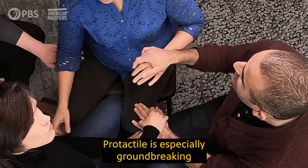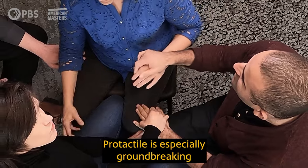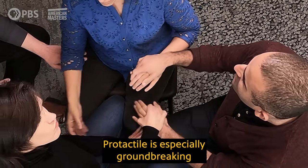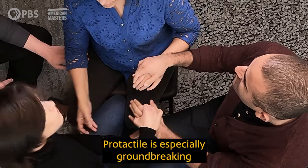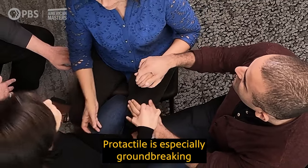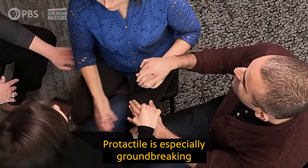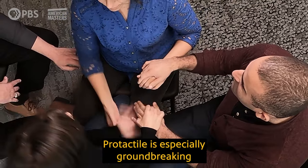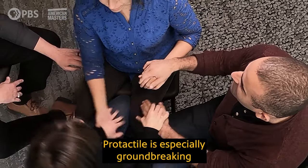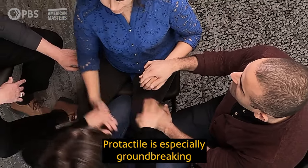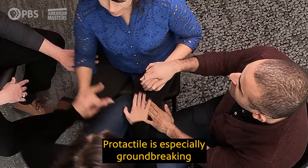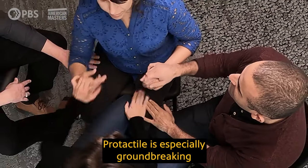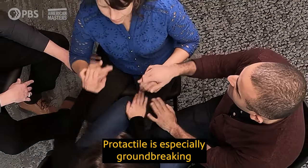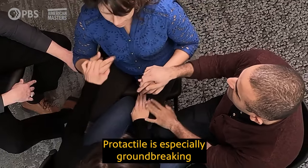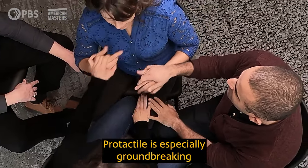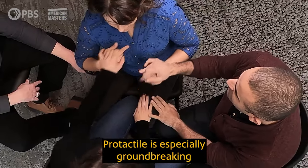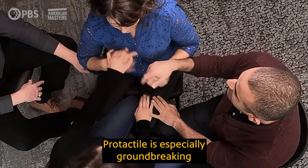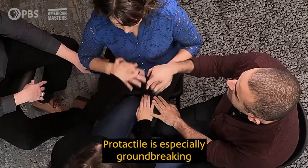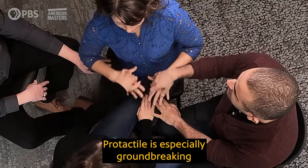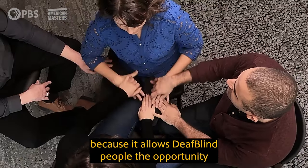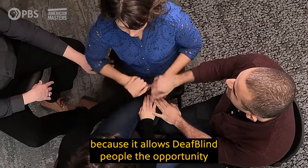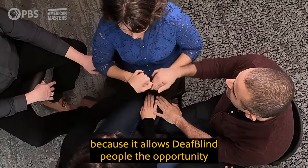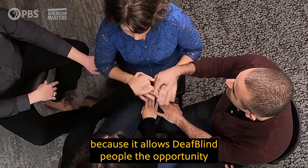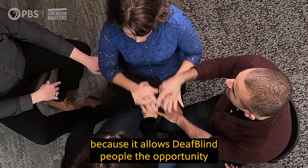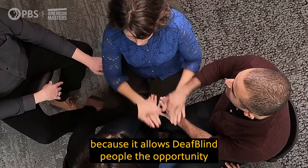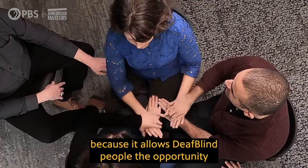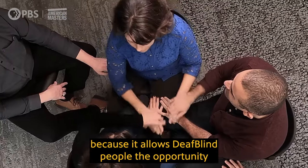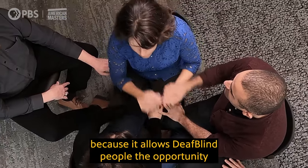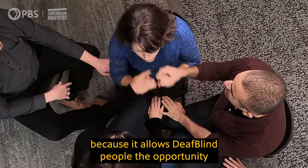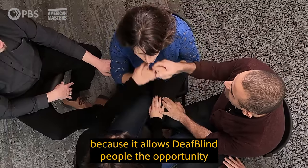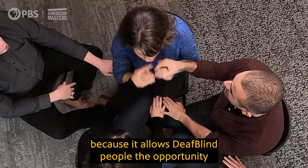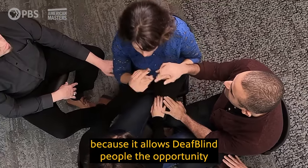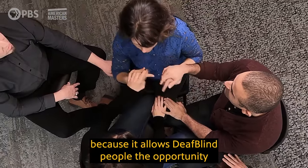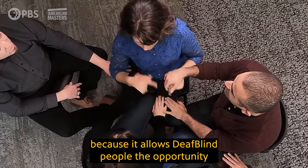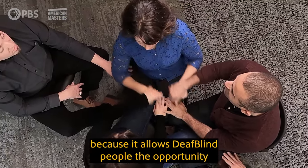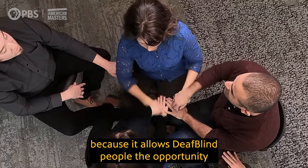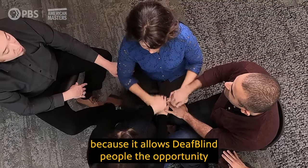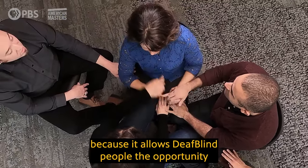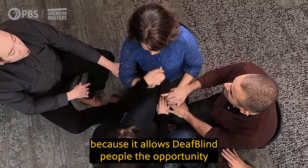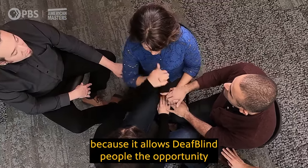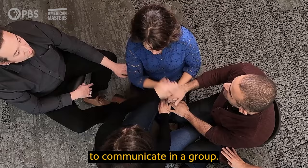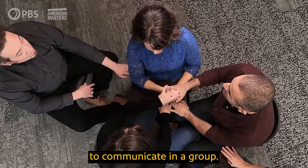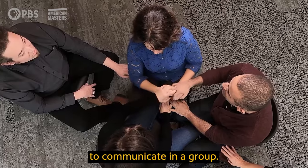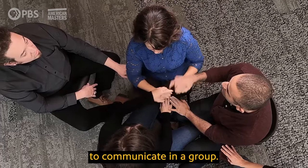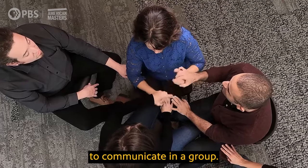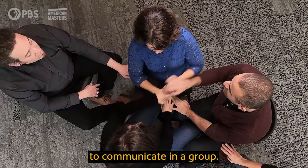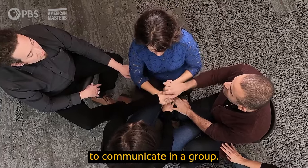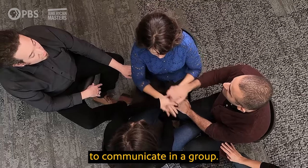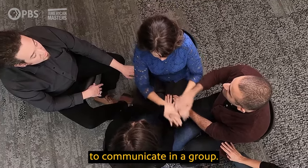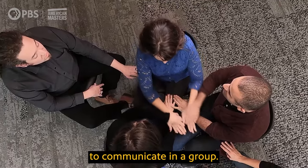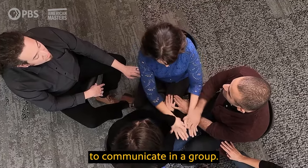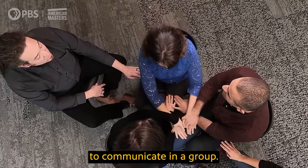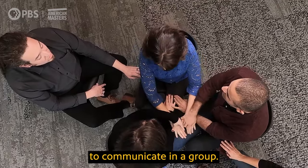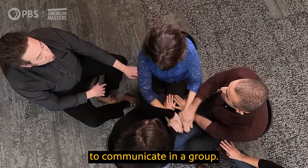Protactile is especially groundbreaking because it allows DeafBlind people the opportunity to communicate in a group.